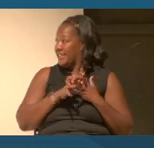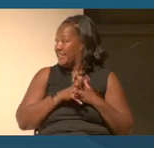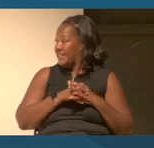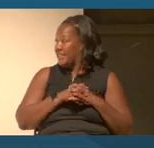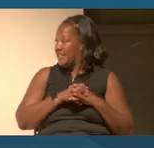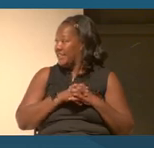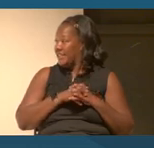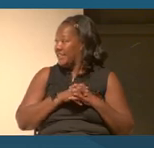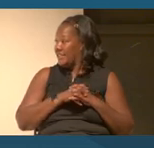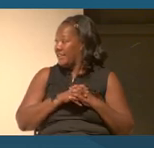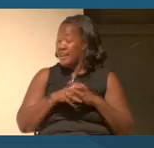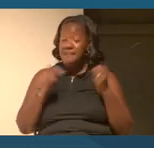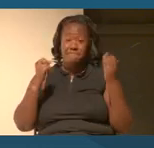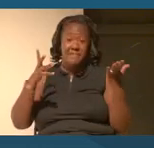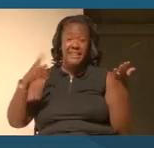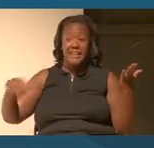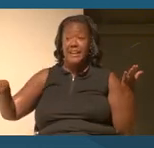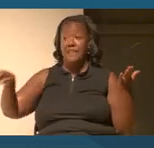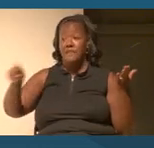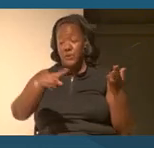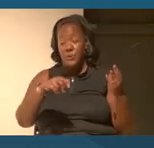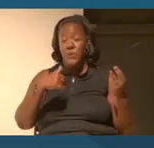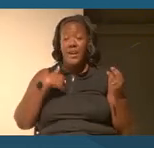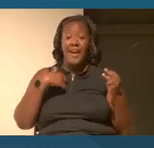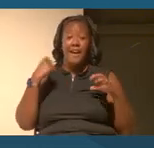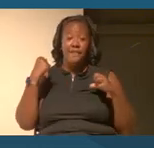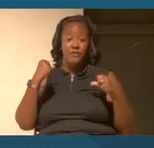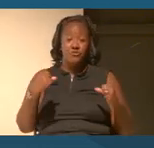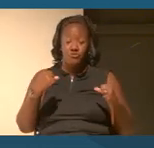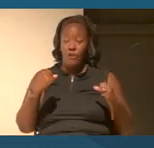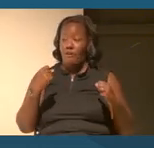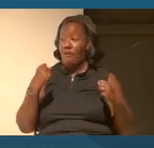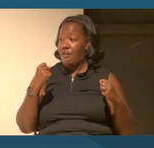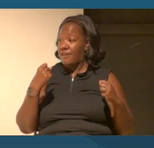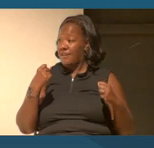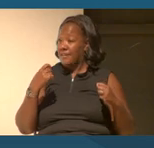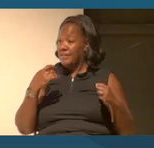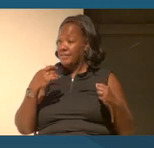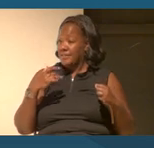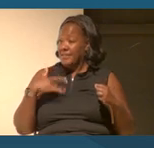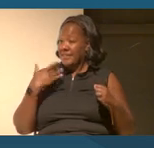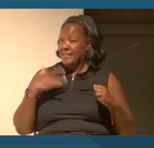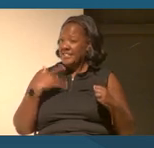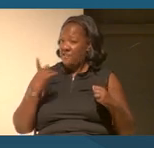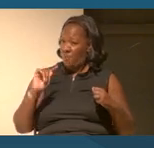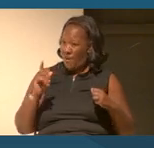many of you have a strong sense of where that hook is for you, that you may see something